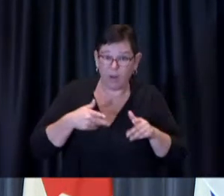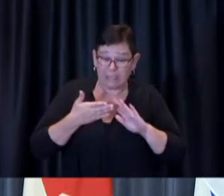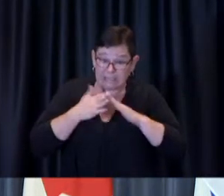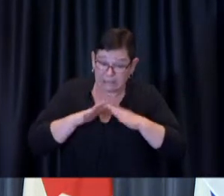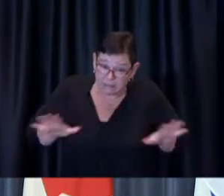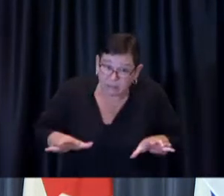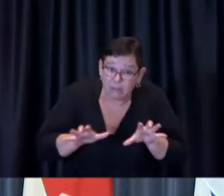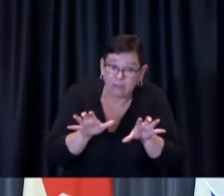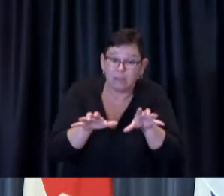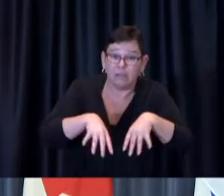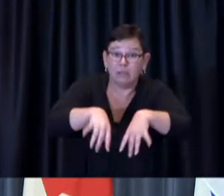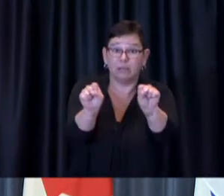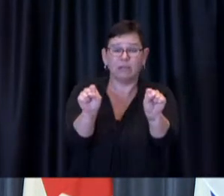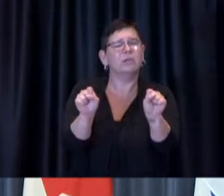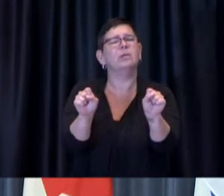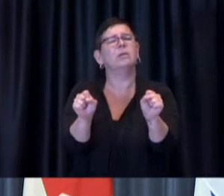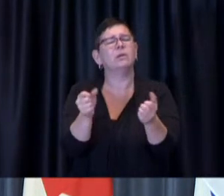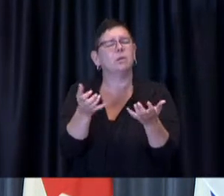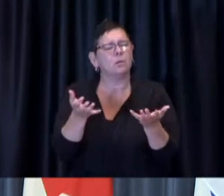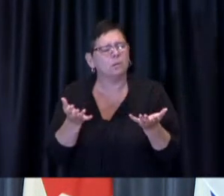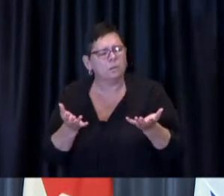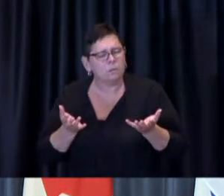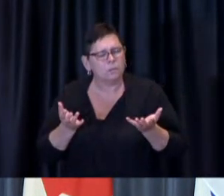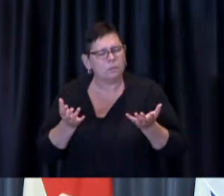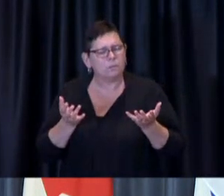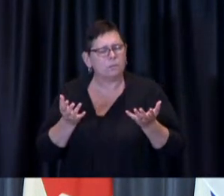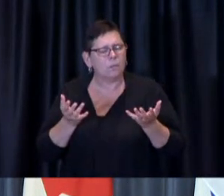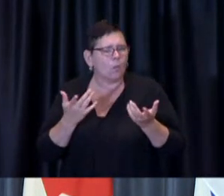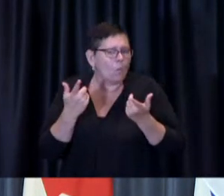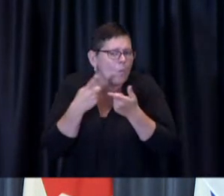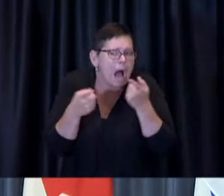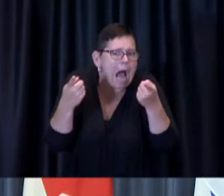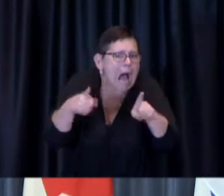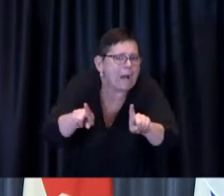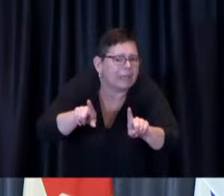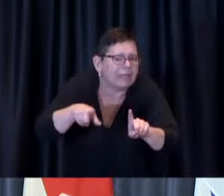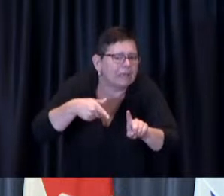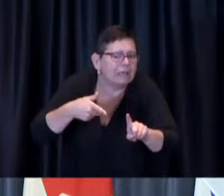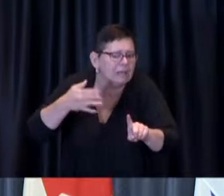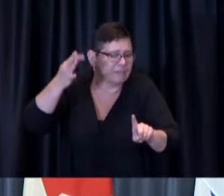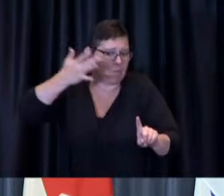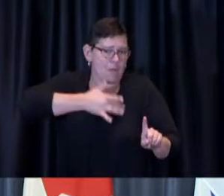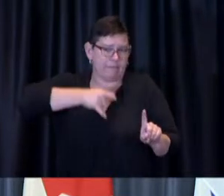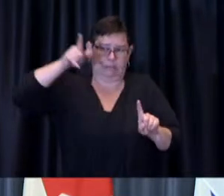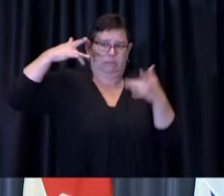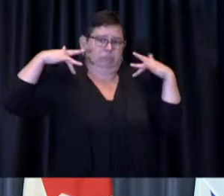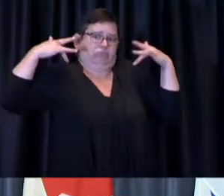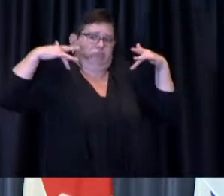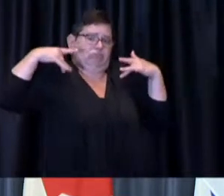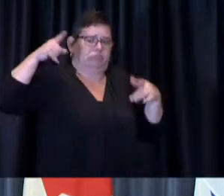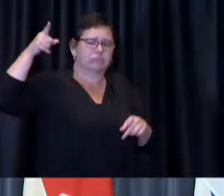uh is what what happens if the province refuses to move on this well i think we're in a position